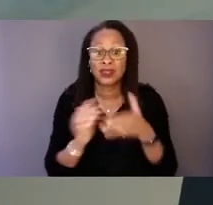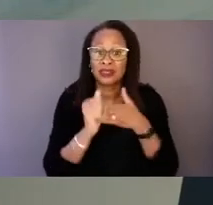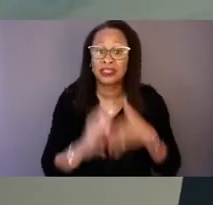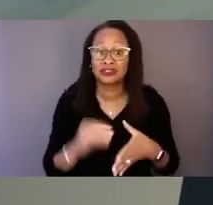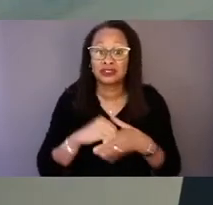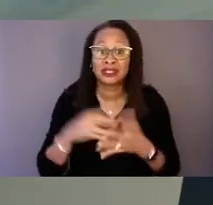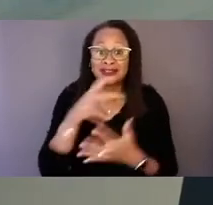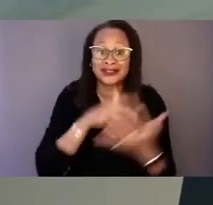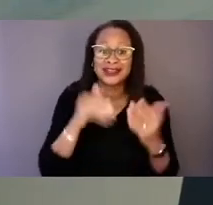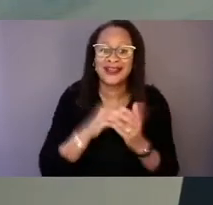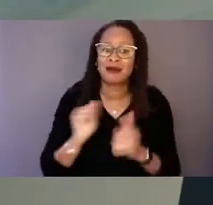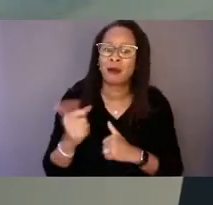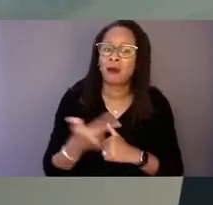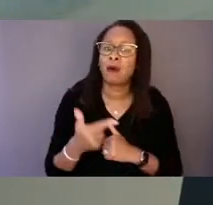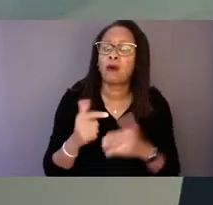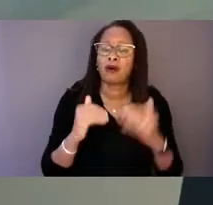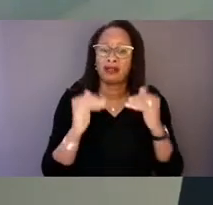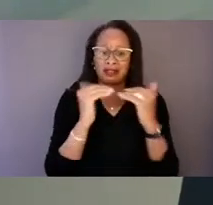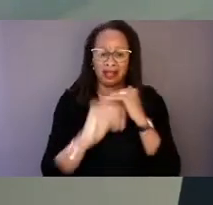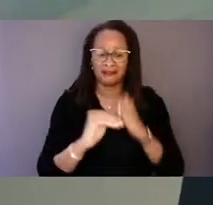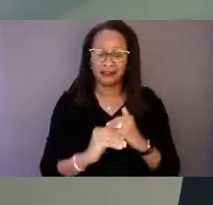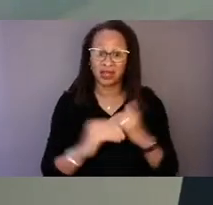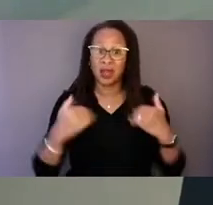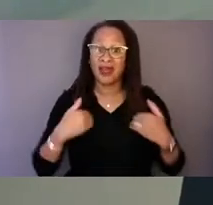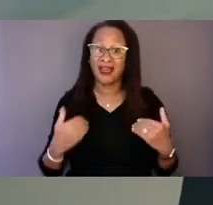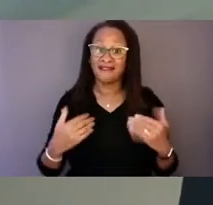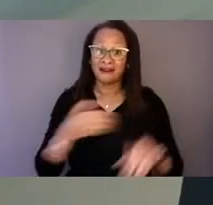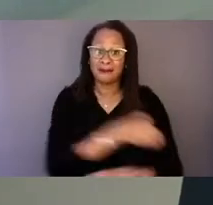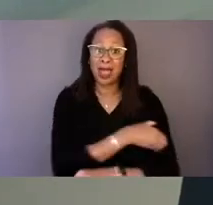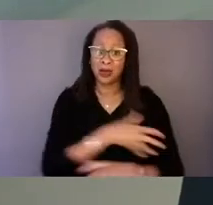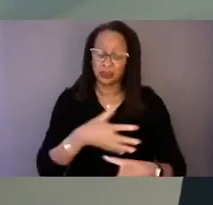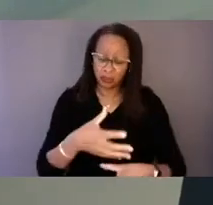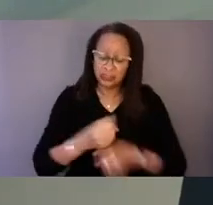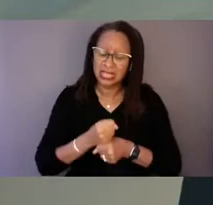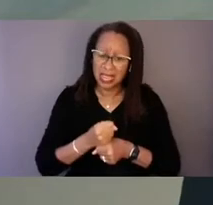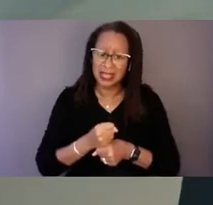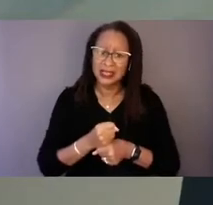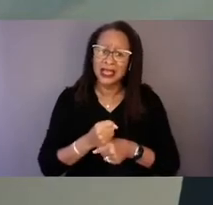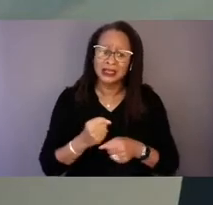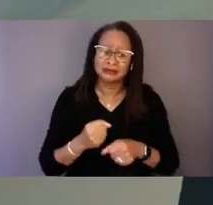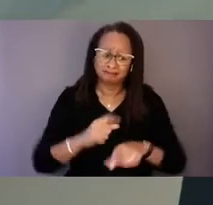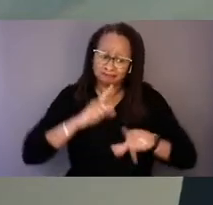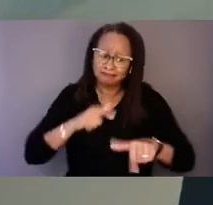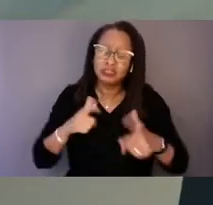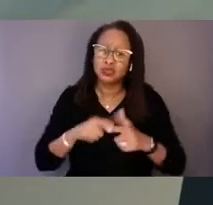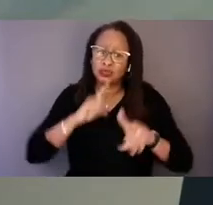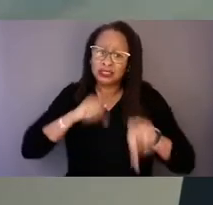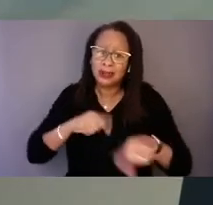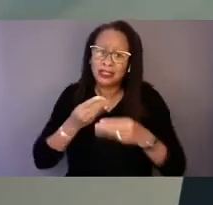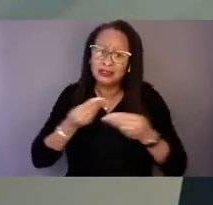who hold the power to take actionable steps toward responding and resolving such inequities.